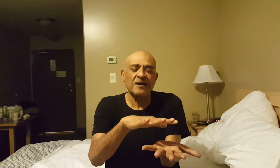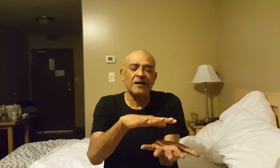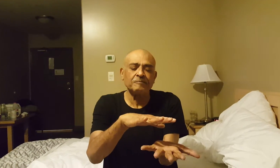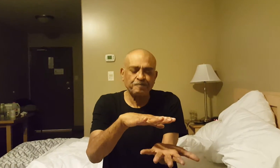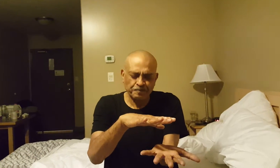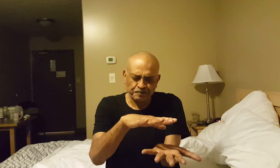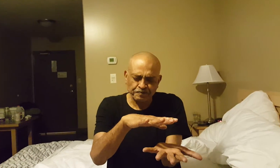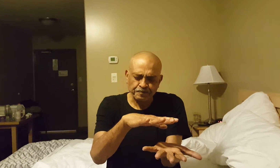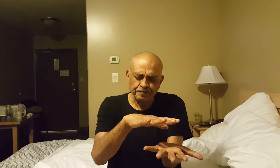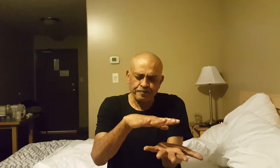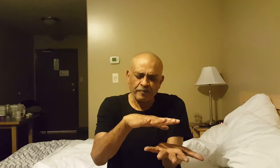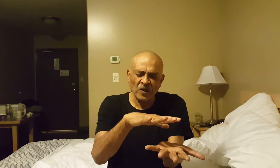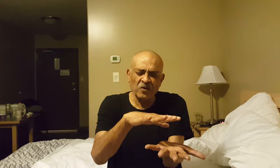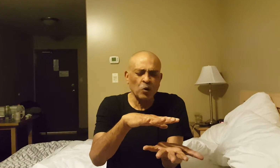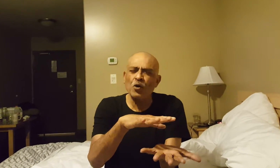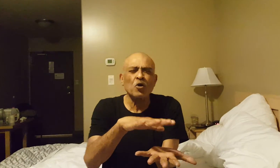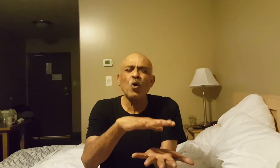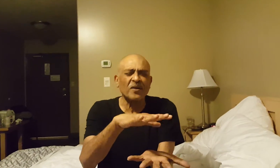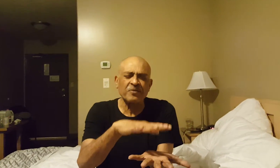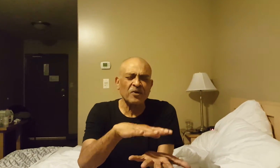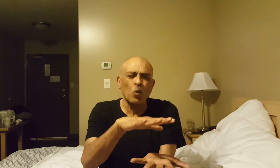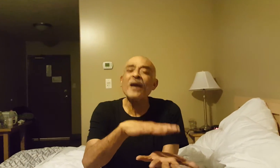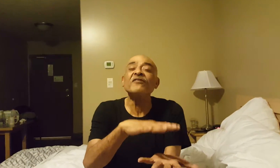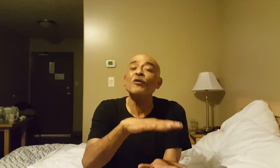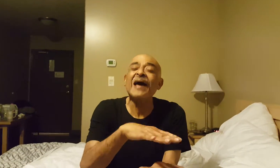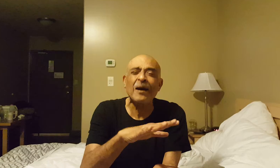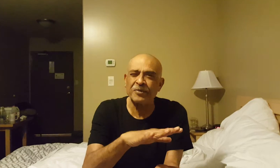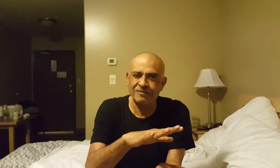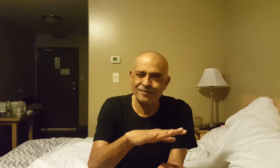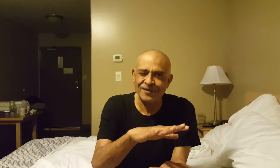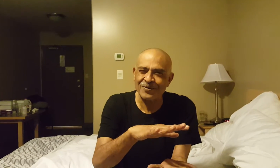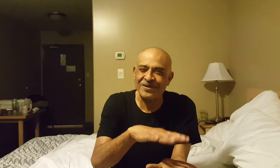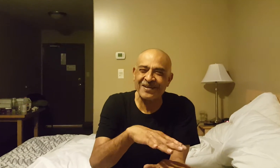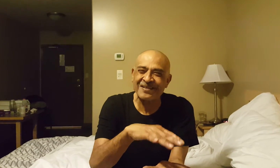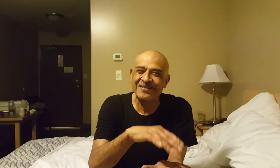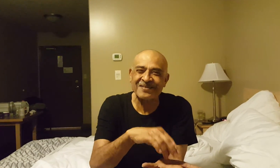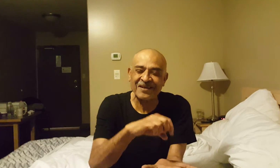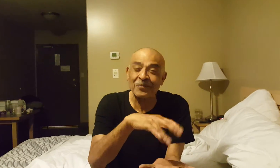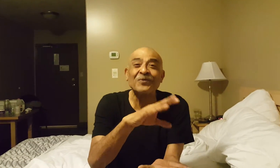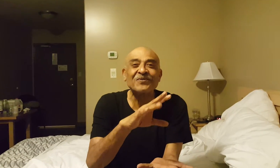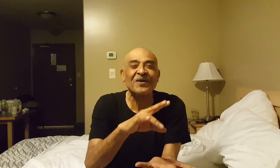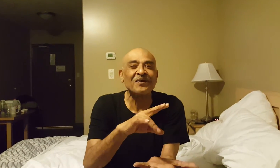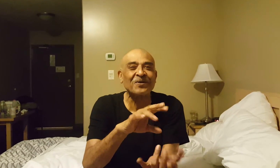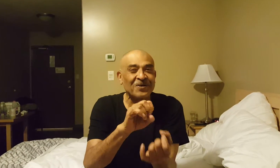you don't when it's going to happen, when that explosion's going to occur